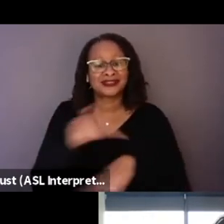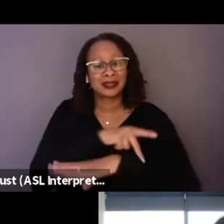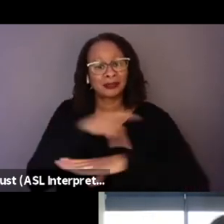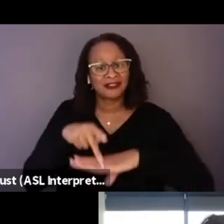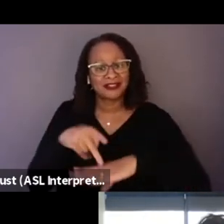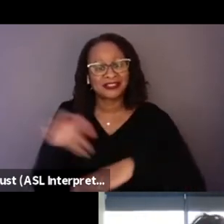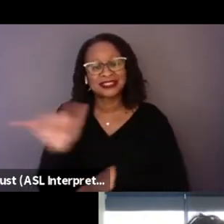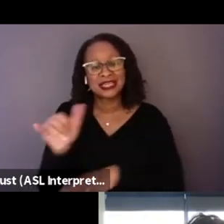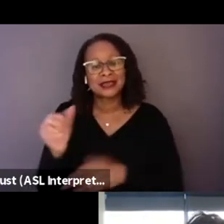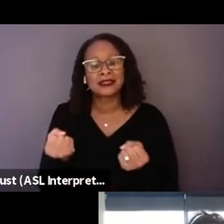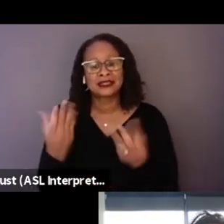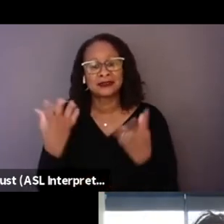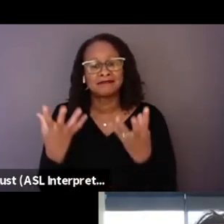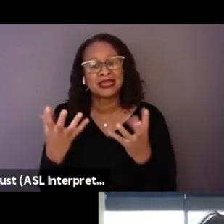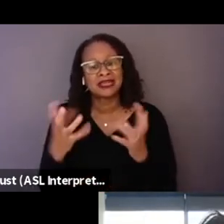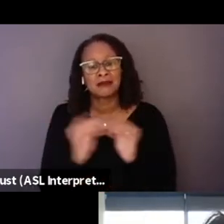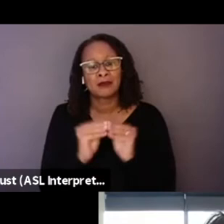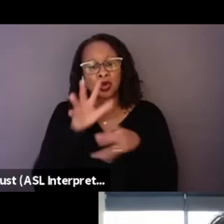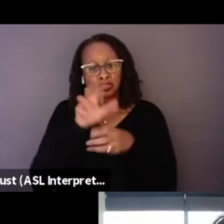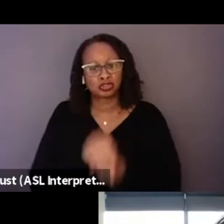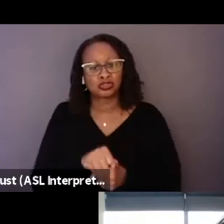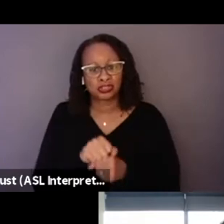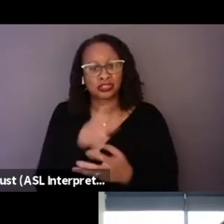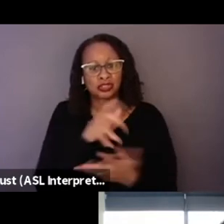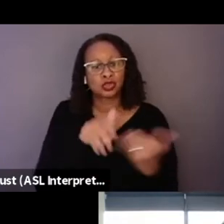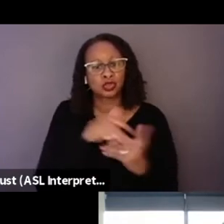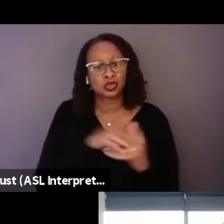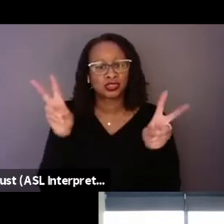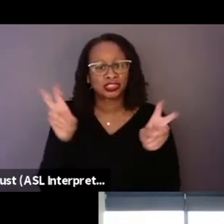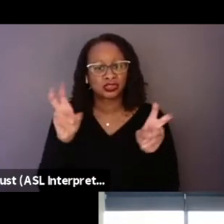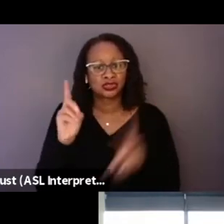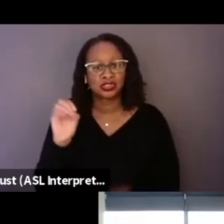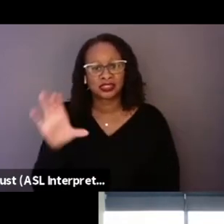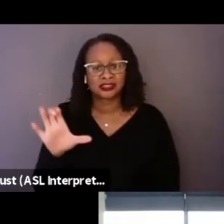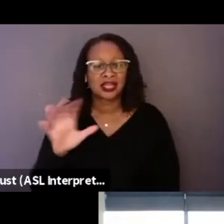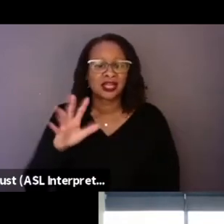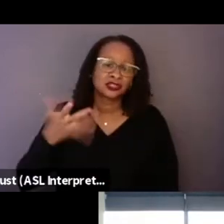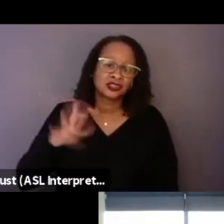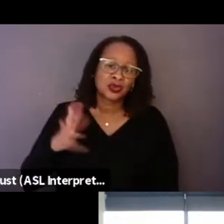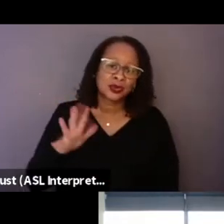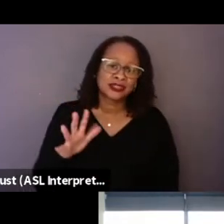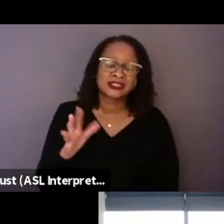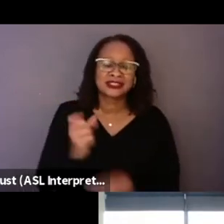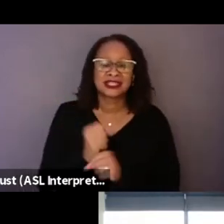a lot of more traditional social issue documentaries have, you know, sort of taking more conventional forms